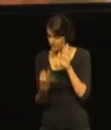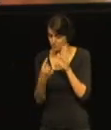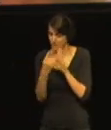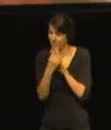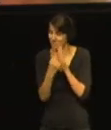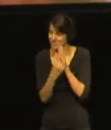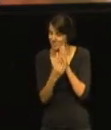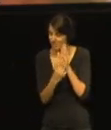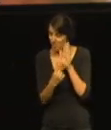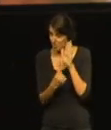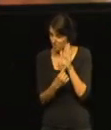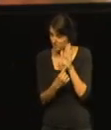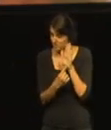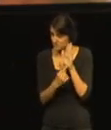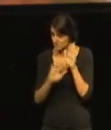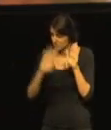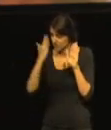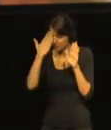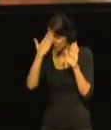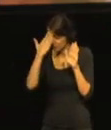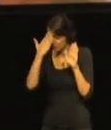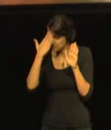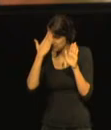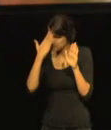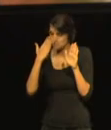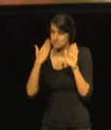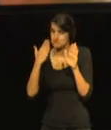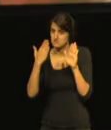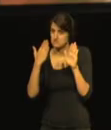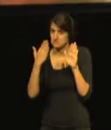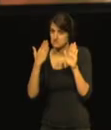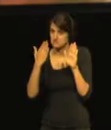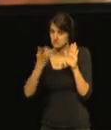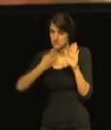sent to 29 organisations across member states.